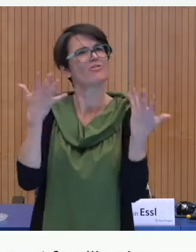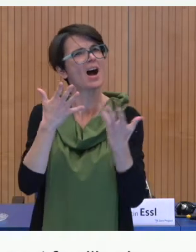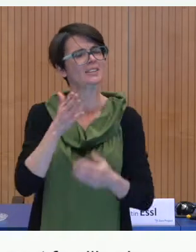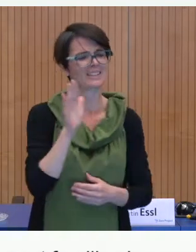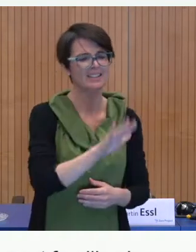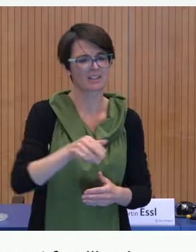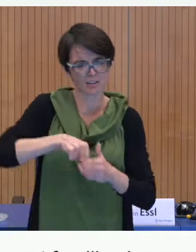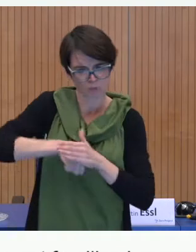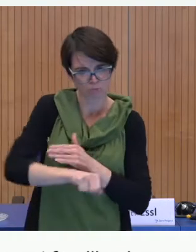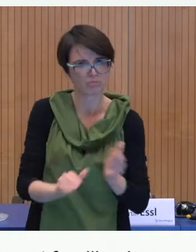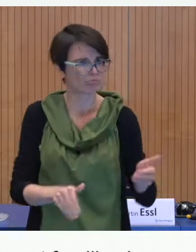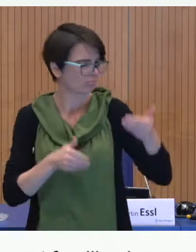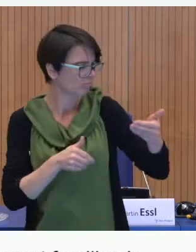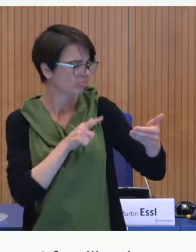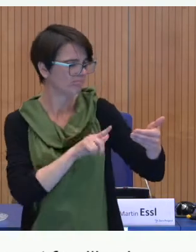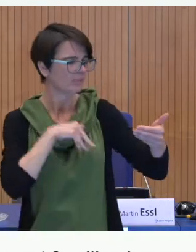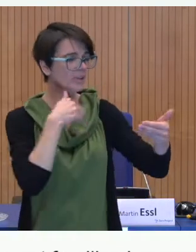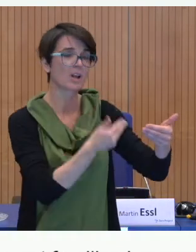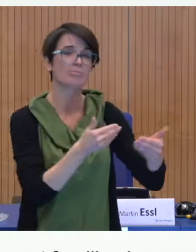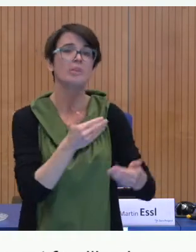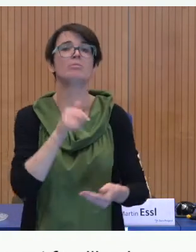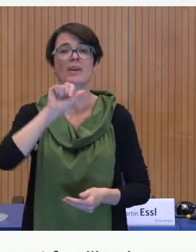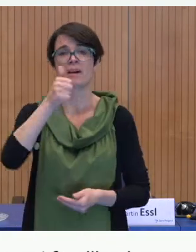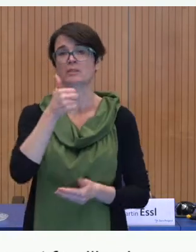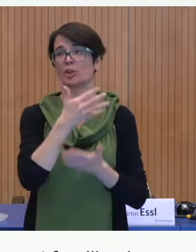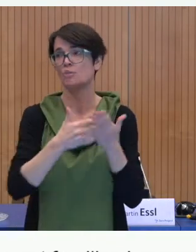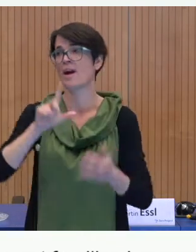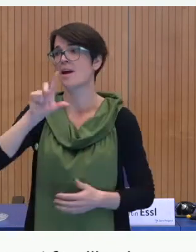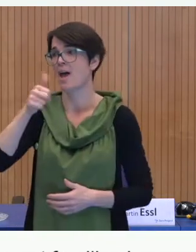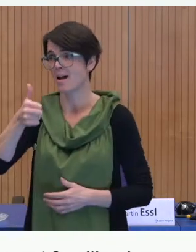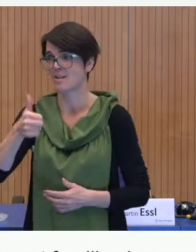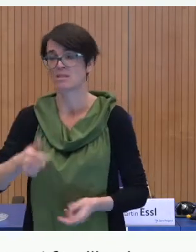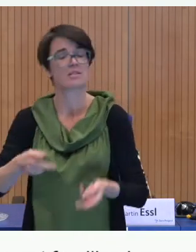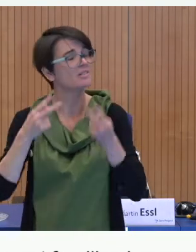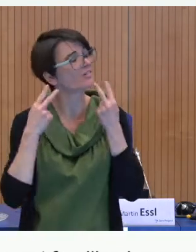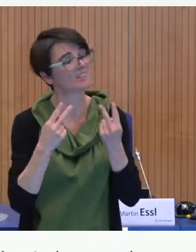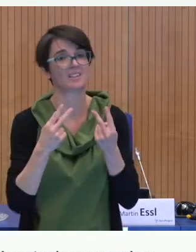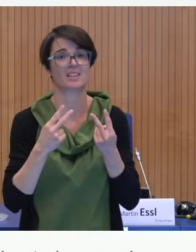We want deaf and hearing parents because every child should get the access to Austrian Sign Language from